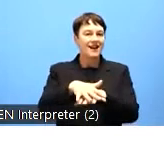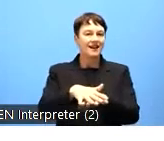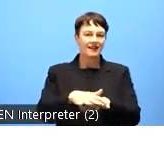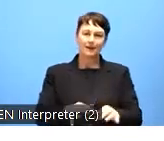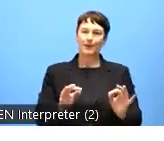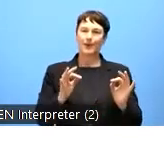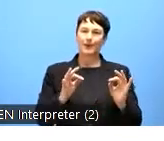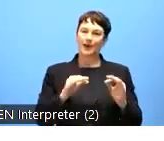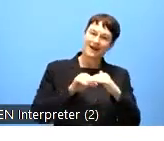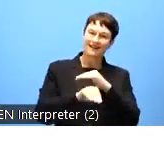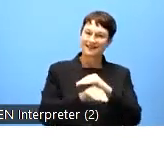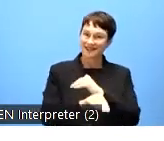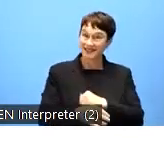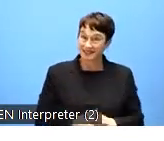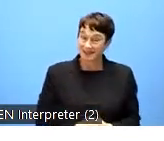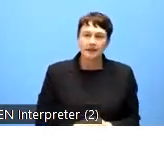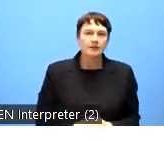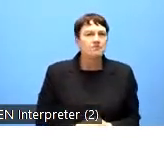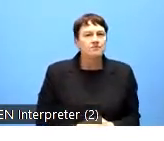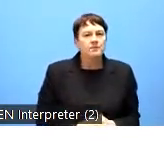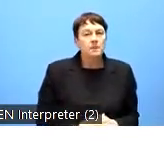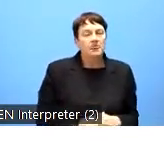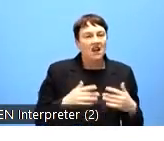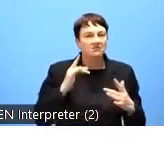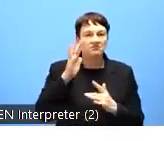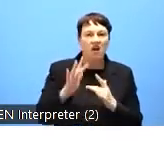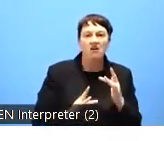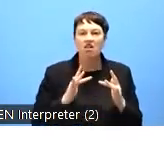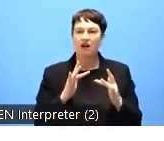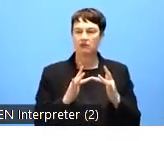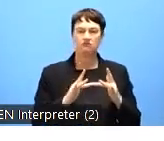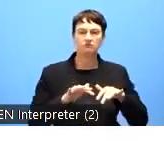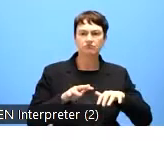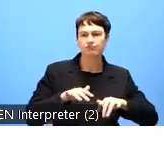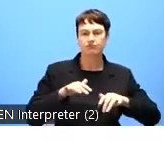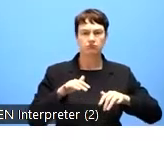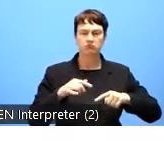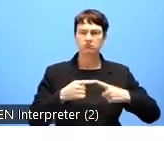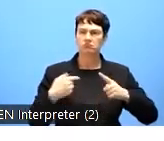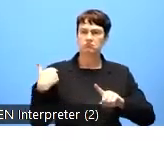The level of accessibility, of online public sector information has improved over the last